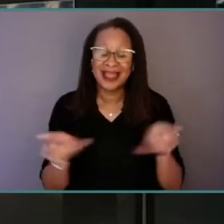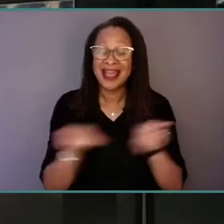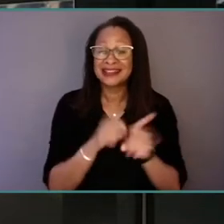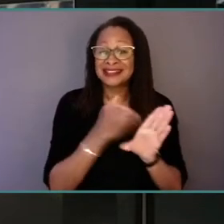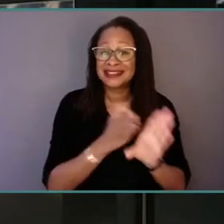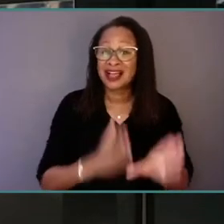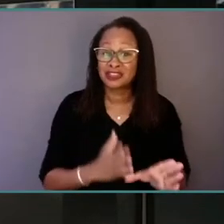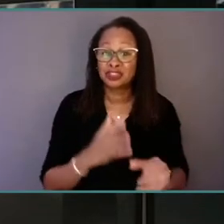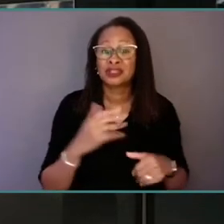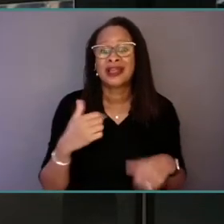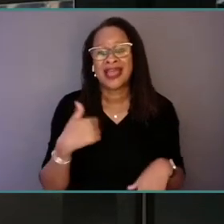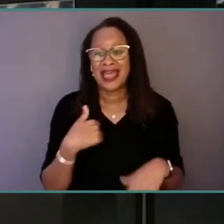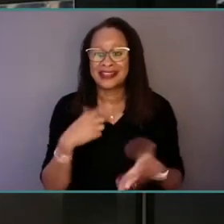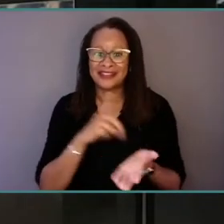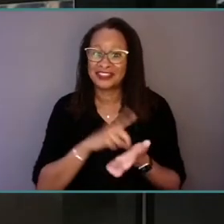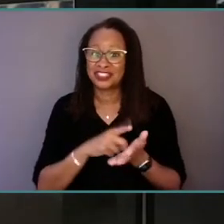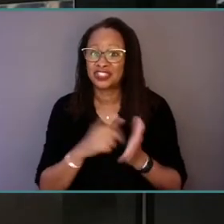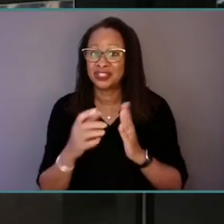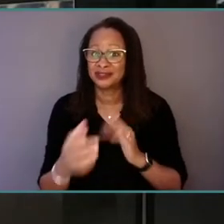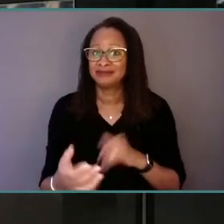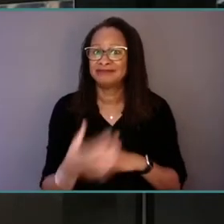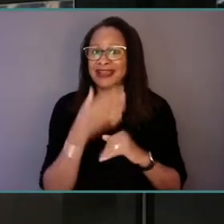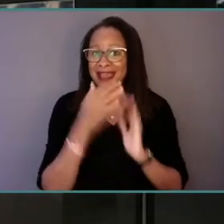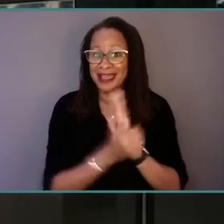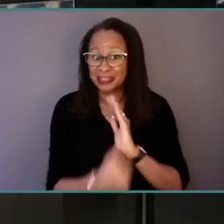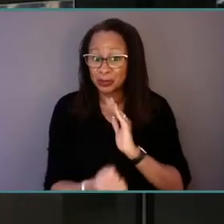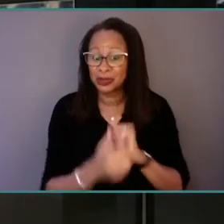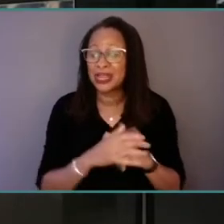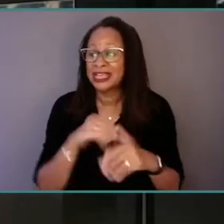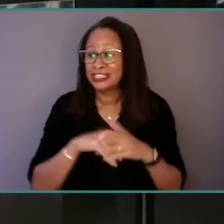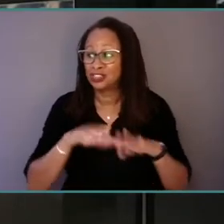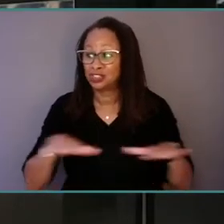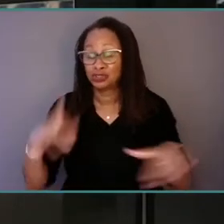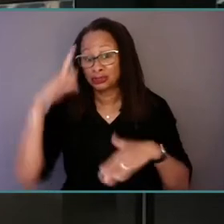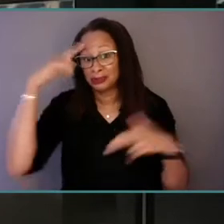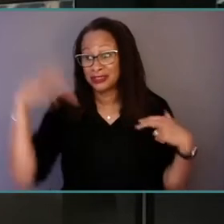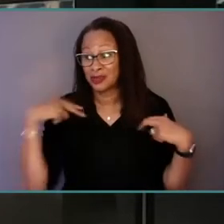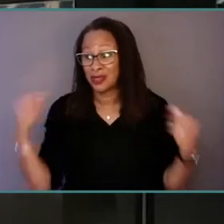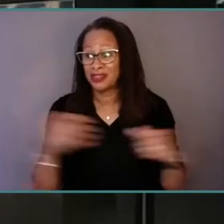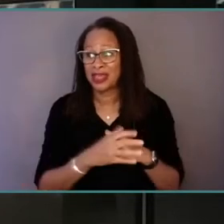in children's mental health, these are things that we experience every single day,